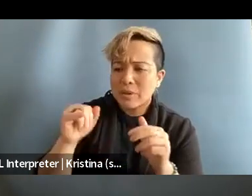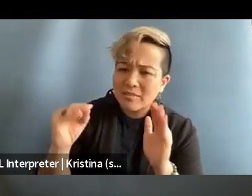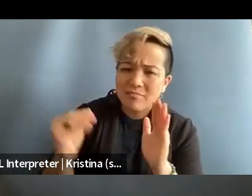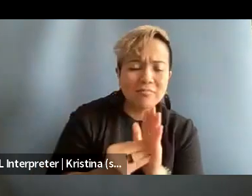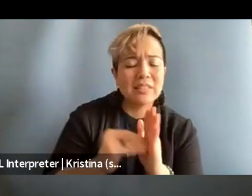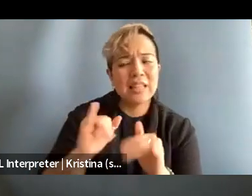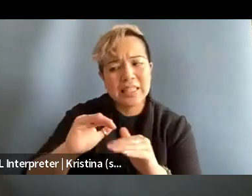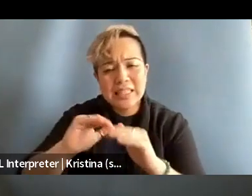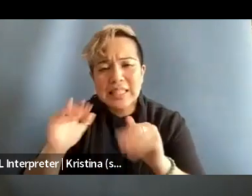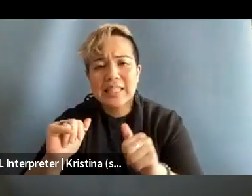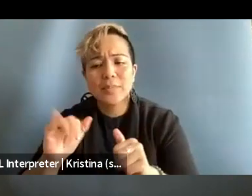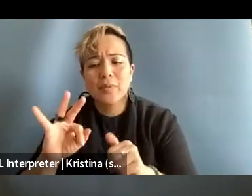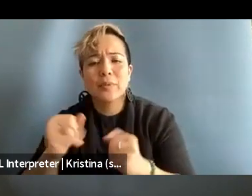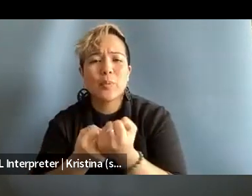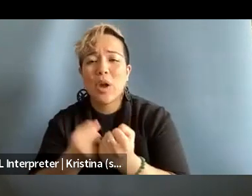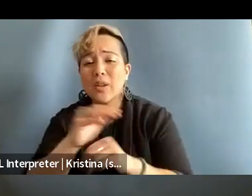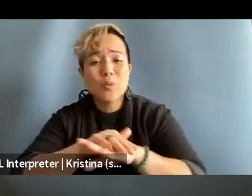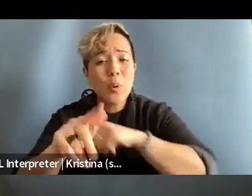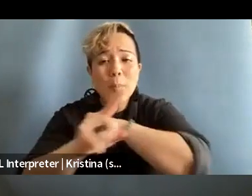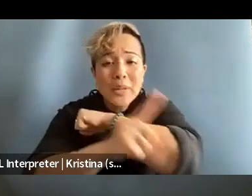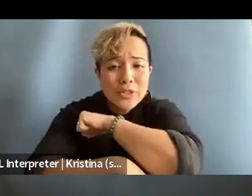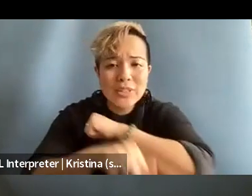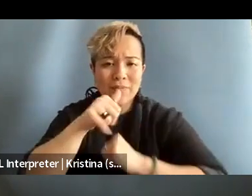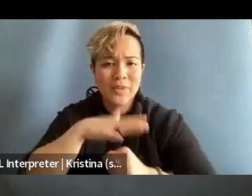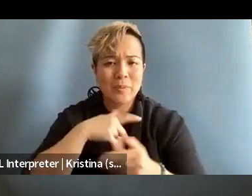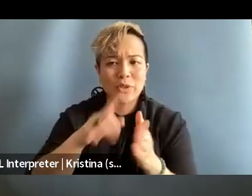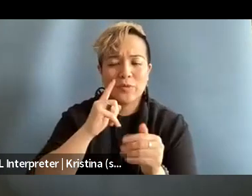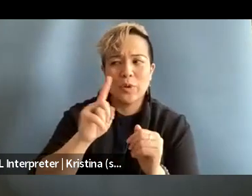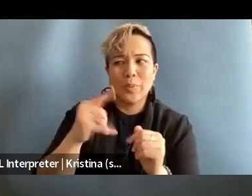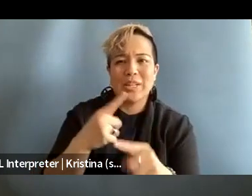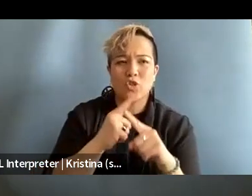and not punish female journalists for being targeted.